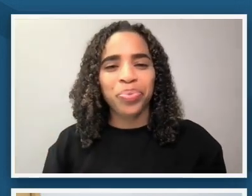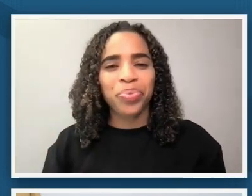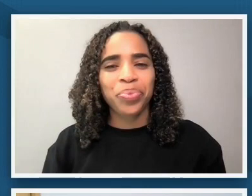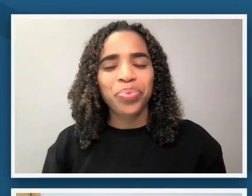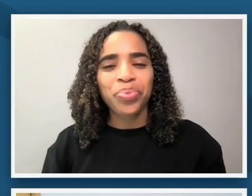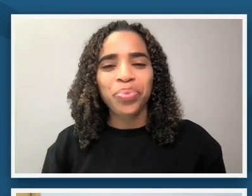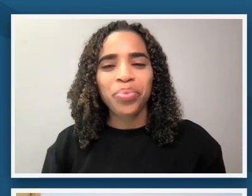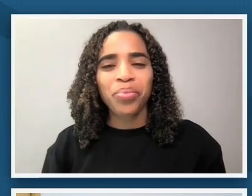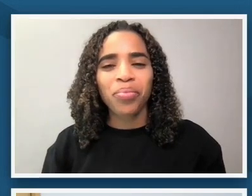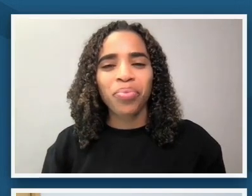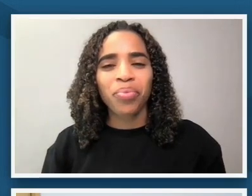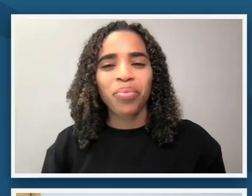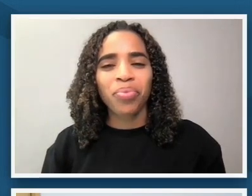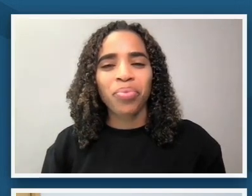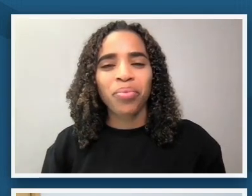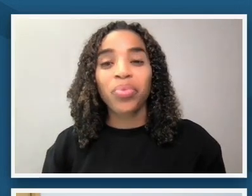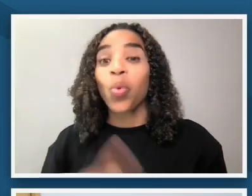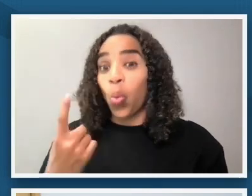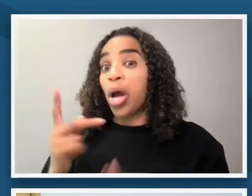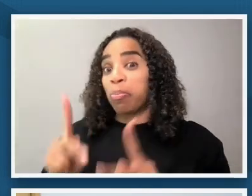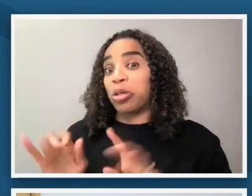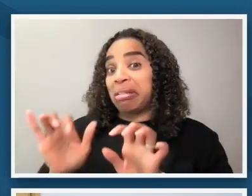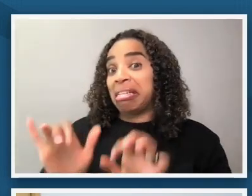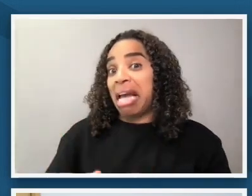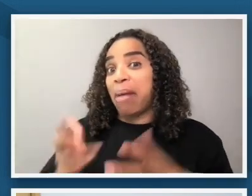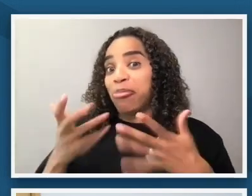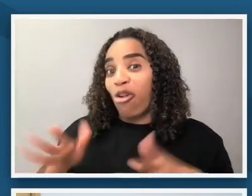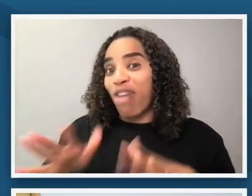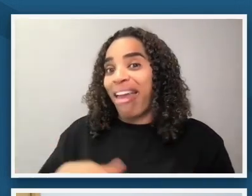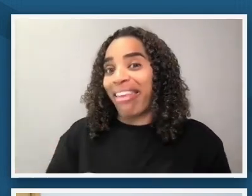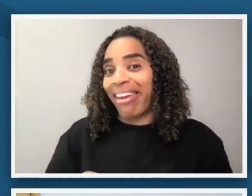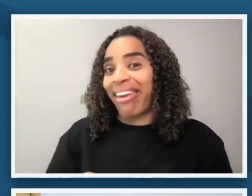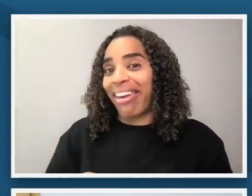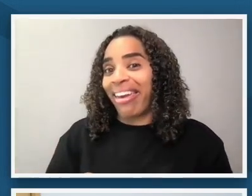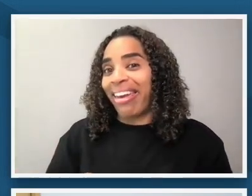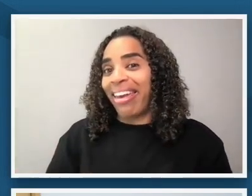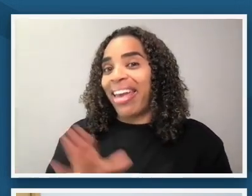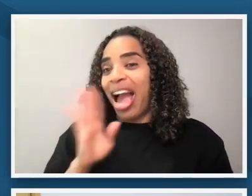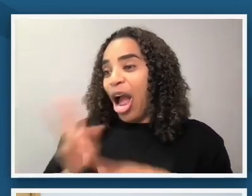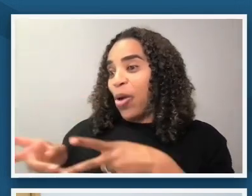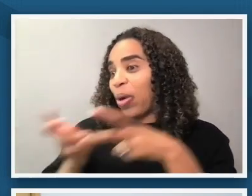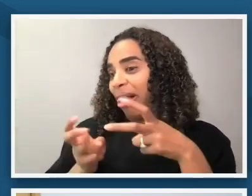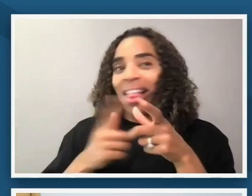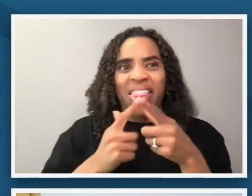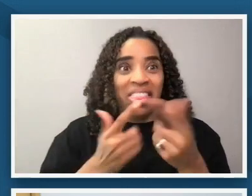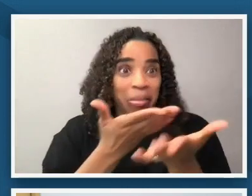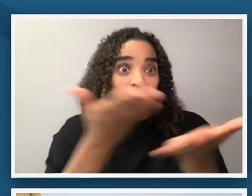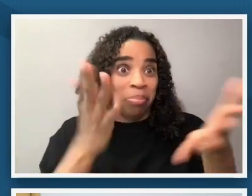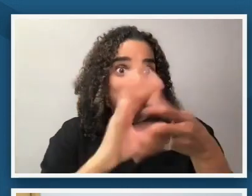put a wonder in the chat and i'll just call this out and then i'll turn to my colleagues and see what they are